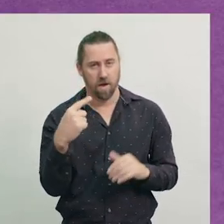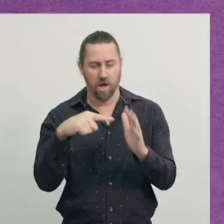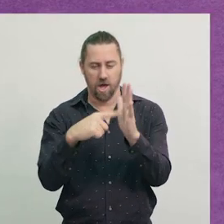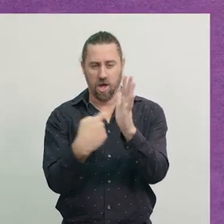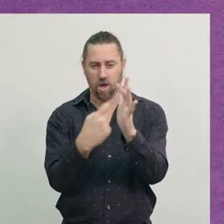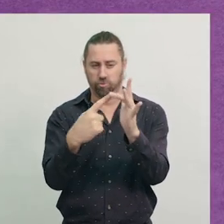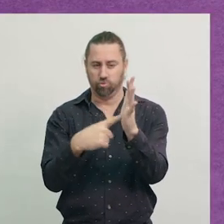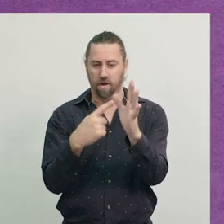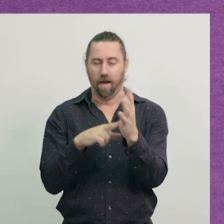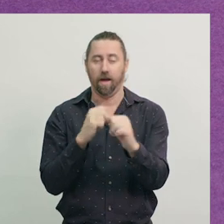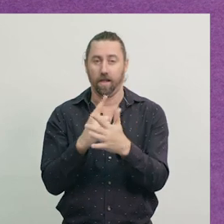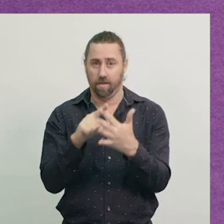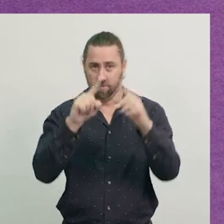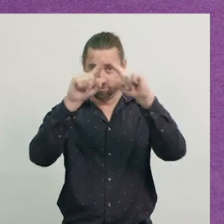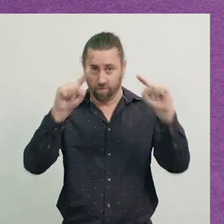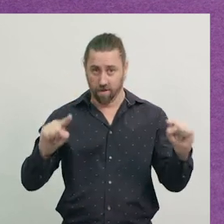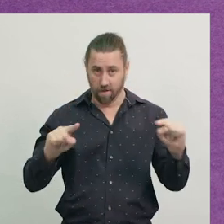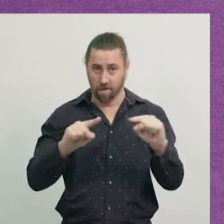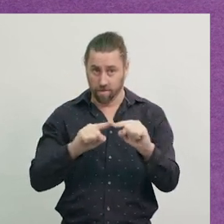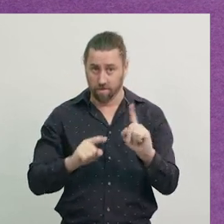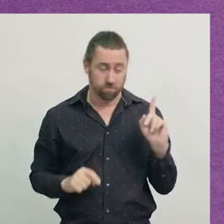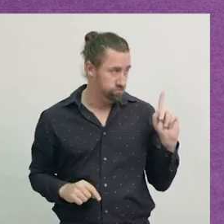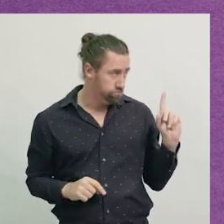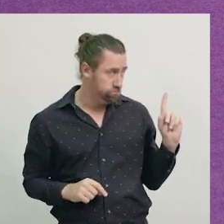So, we've got to rearrange things again.